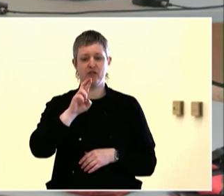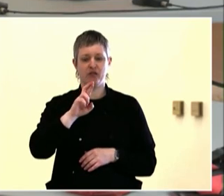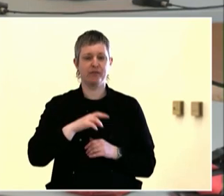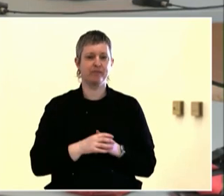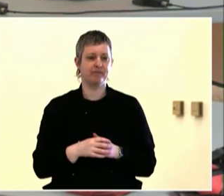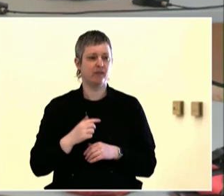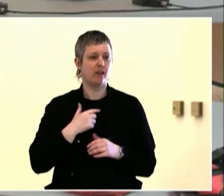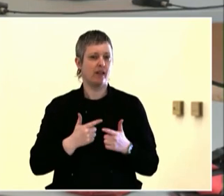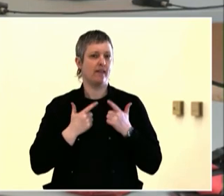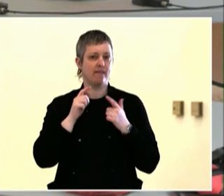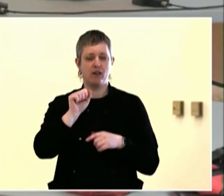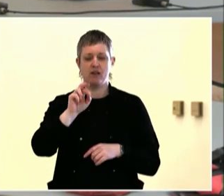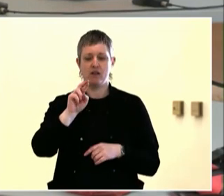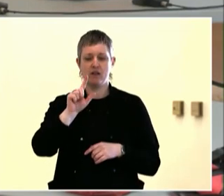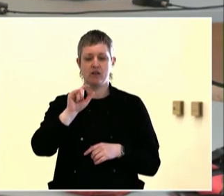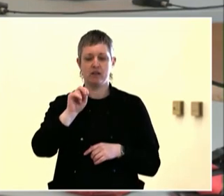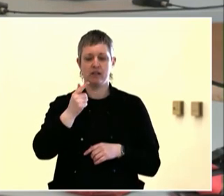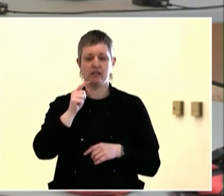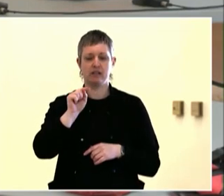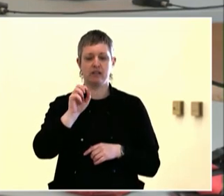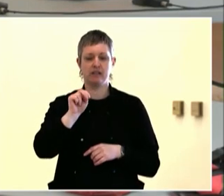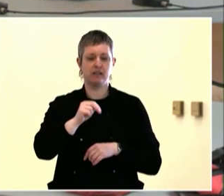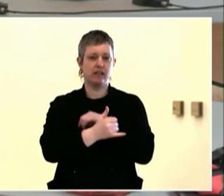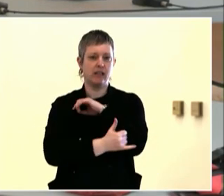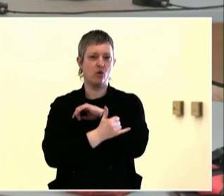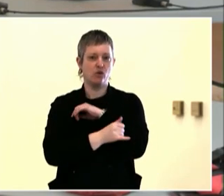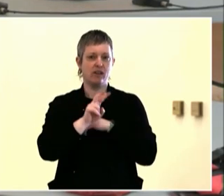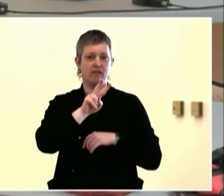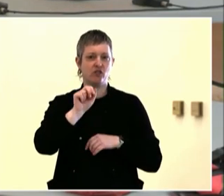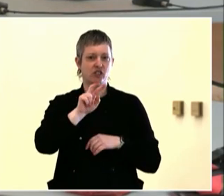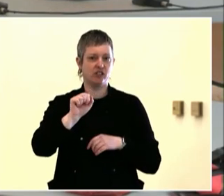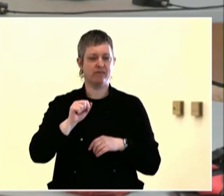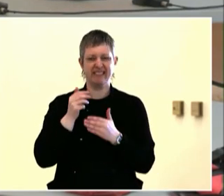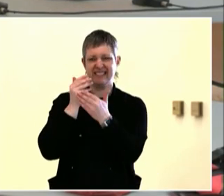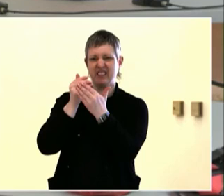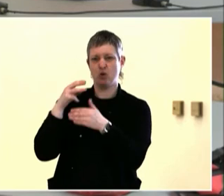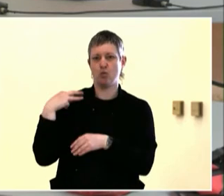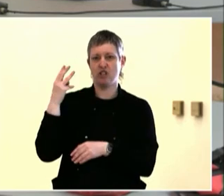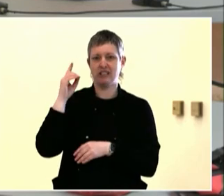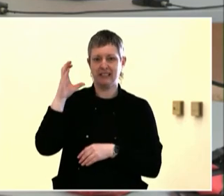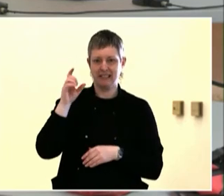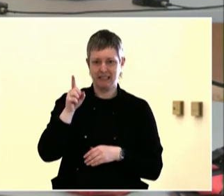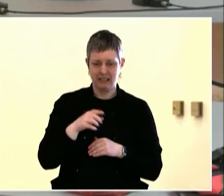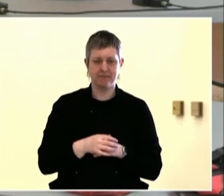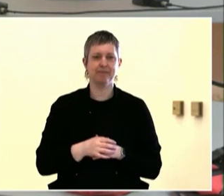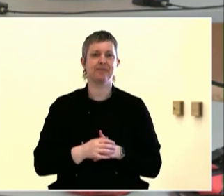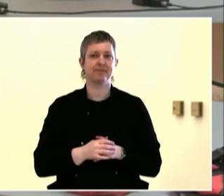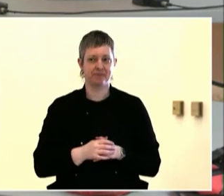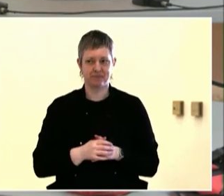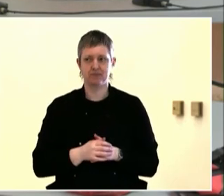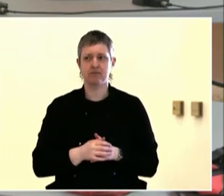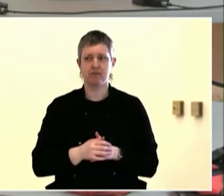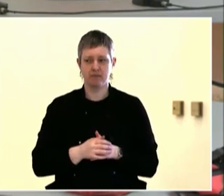The oldest was 87, I don't know how old the youngest was, but just to hear their experiences.